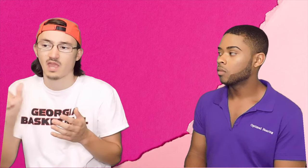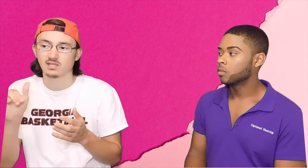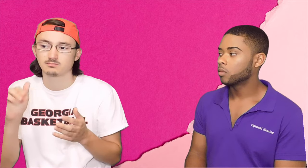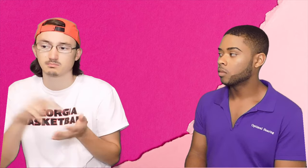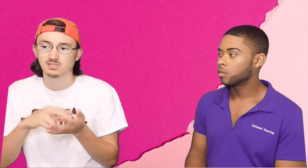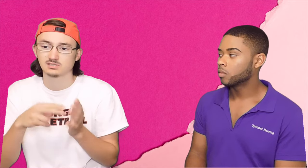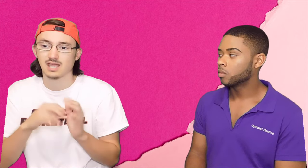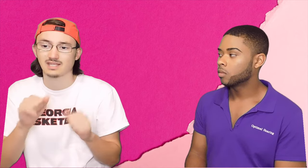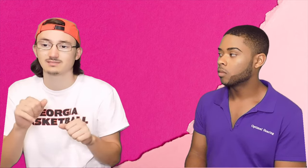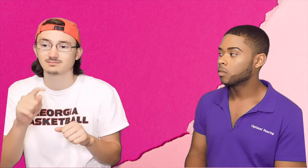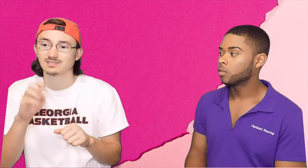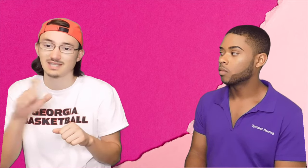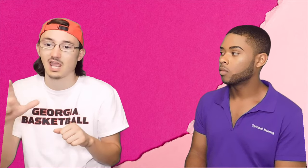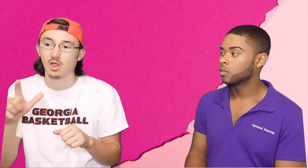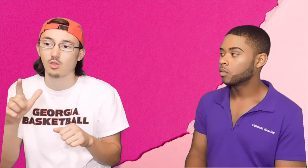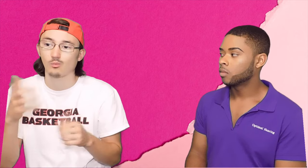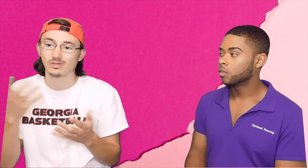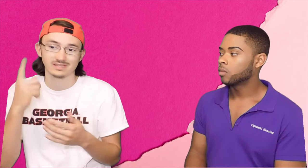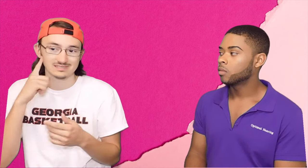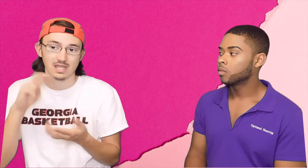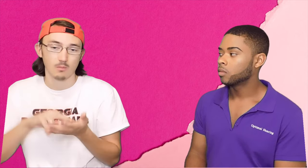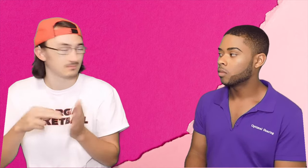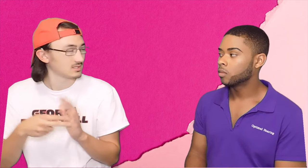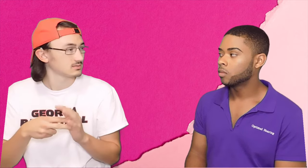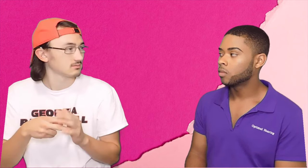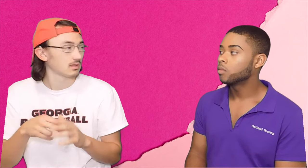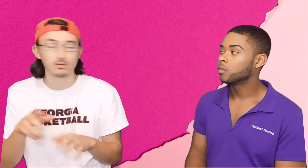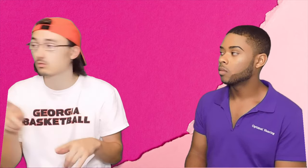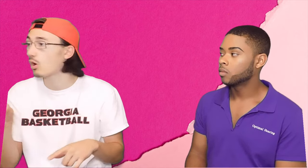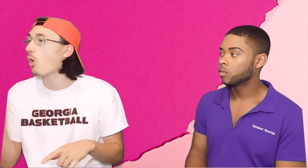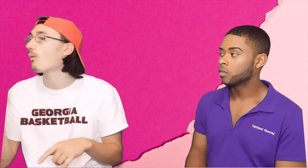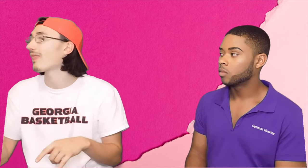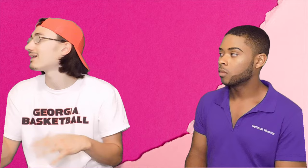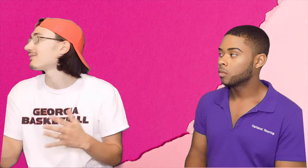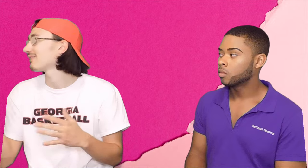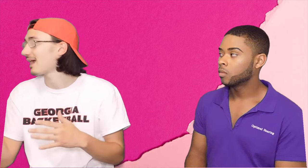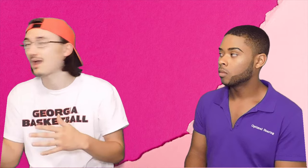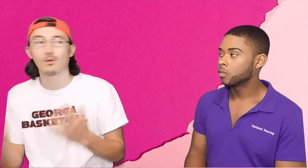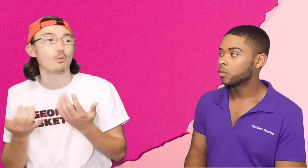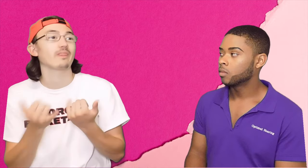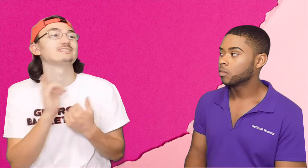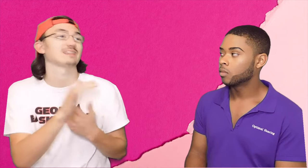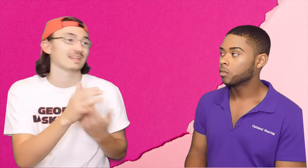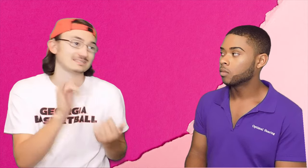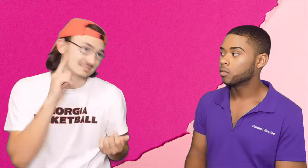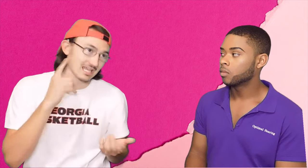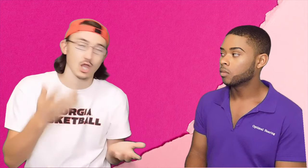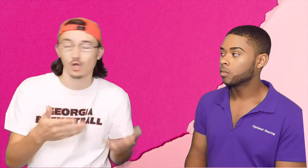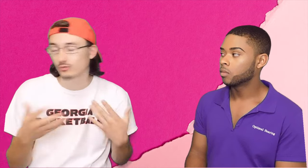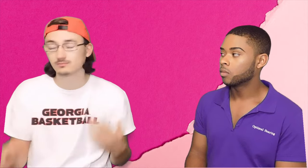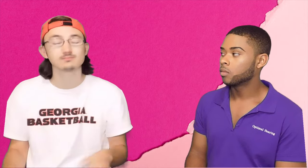what that means / interpret the sound. "What does that sound like? Which sound is that? Oh ok that's what that is. That's what that sound is"